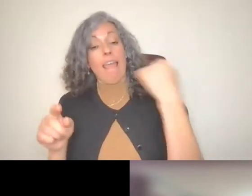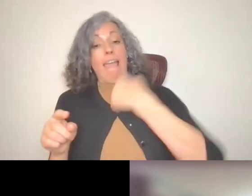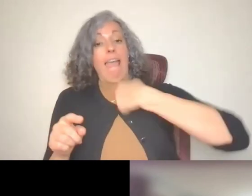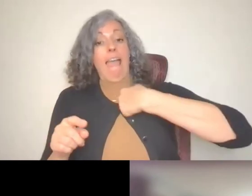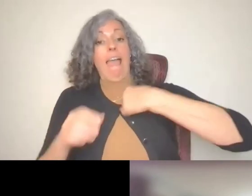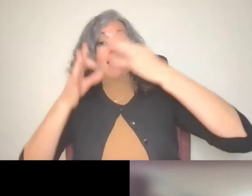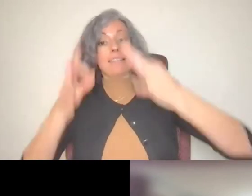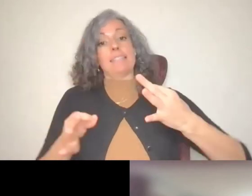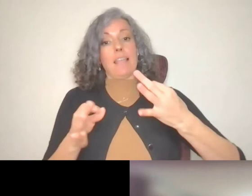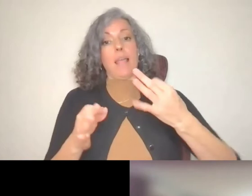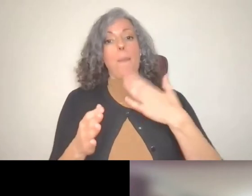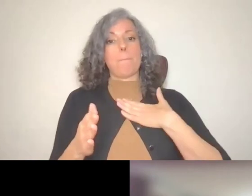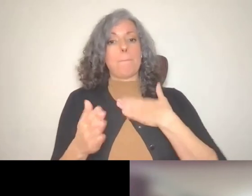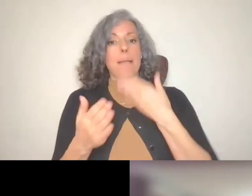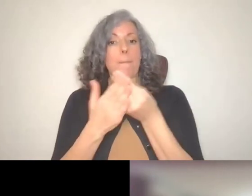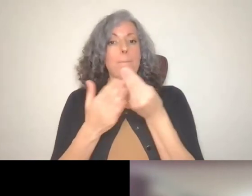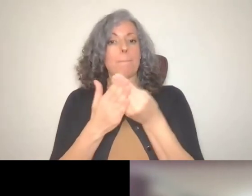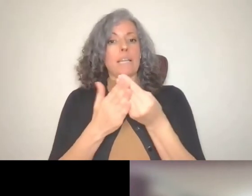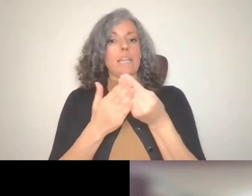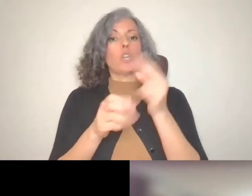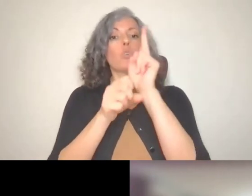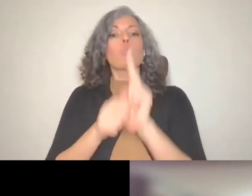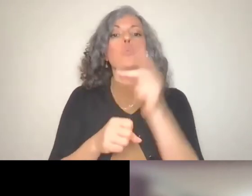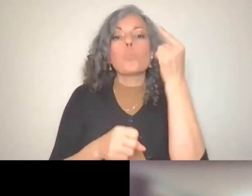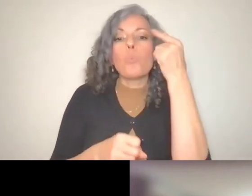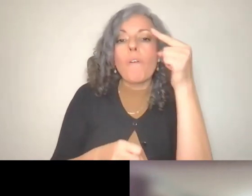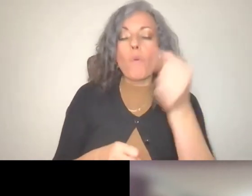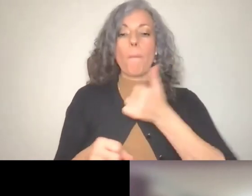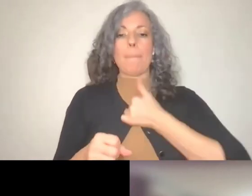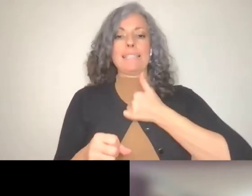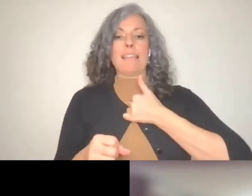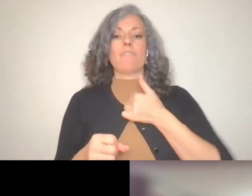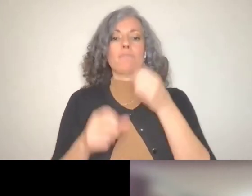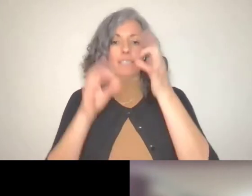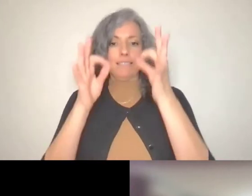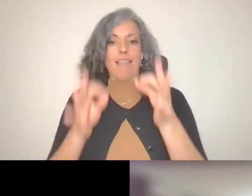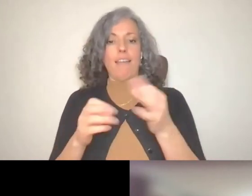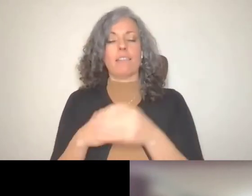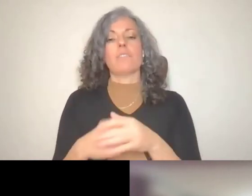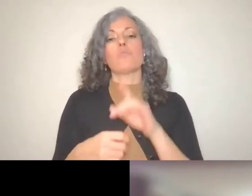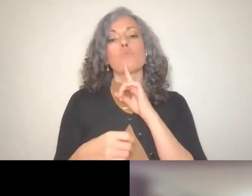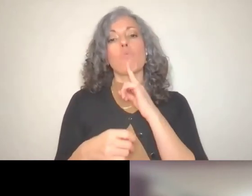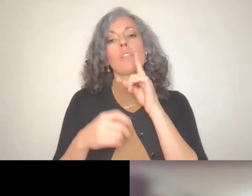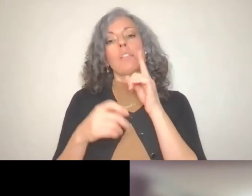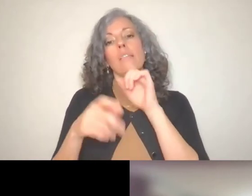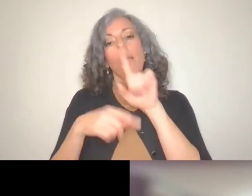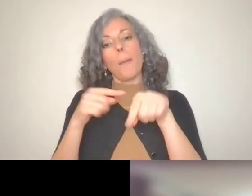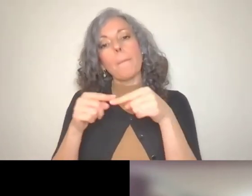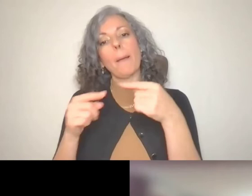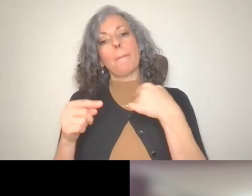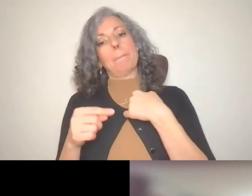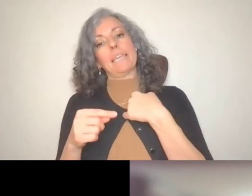So it it's really about me and directing my